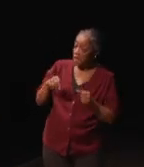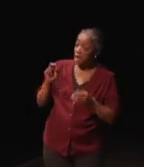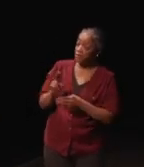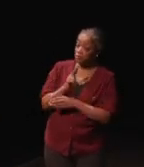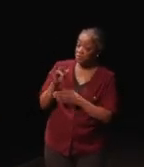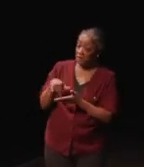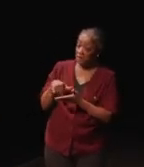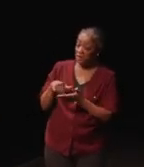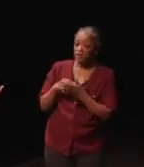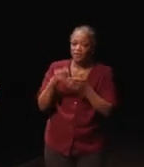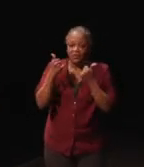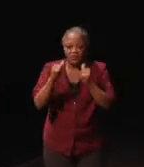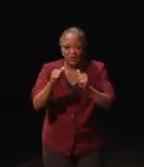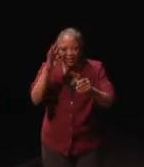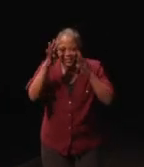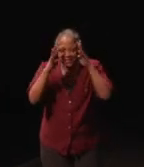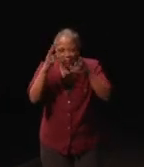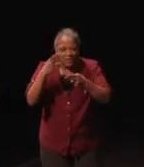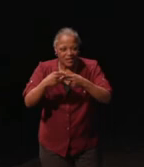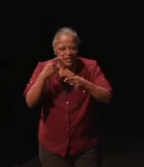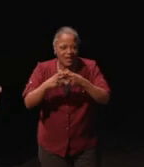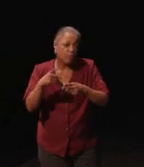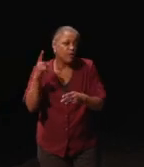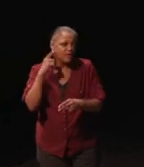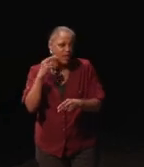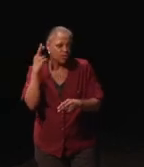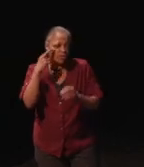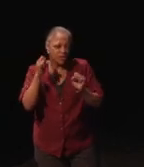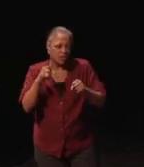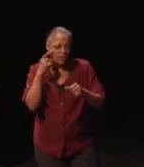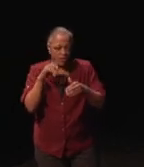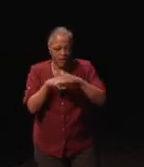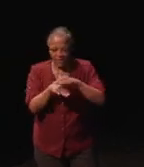So, I tried to come up with a name that sounds reasonable for accessibility.